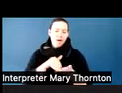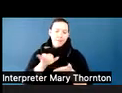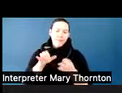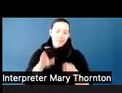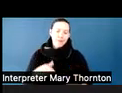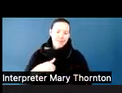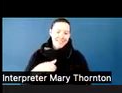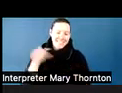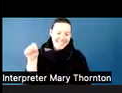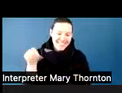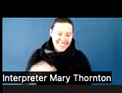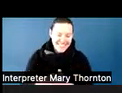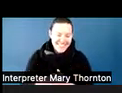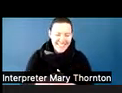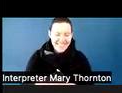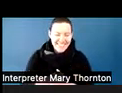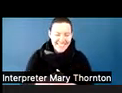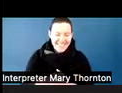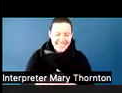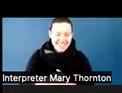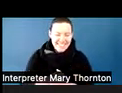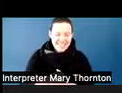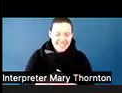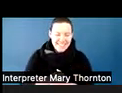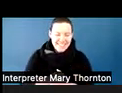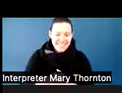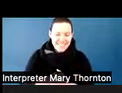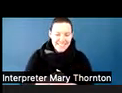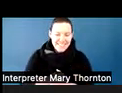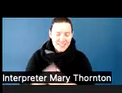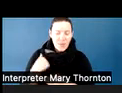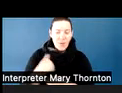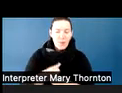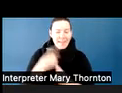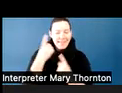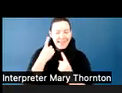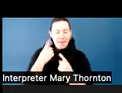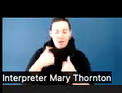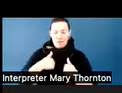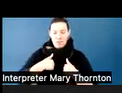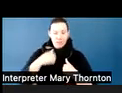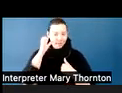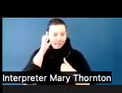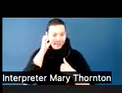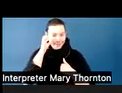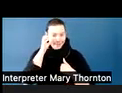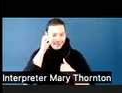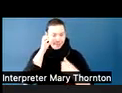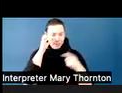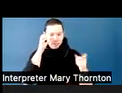And so when we think about being the listener in this situation, some of the things that we notice